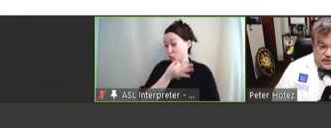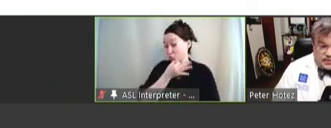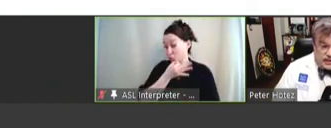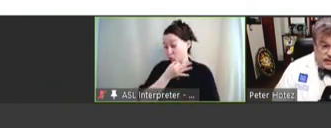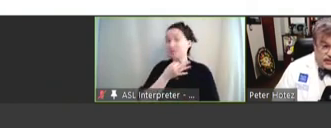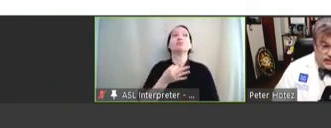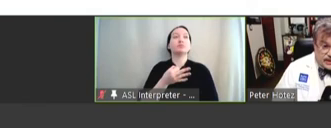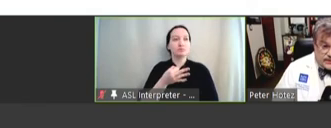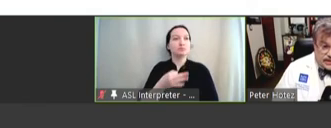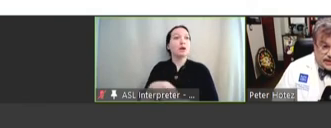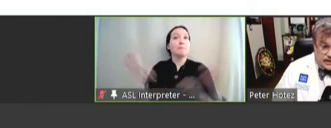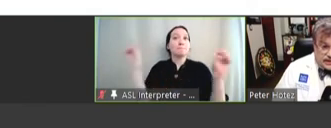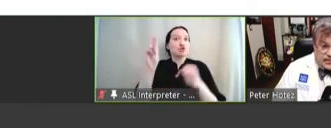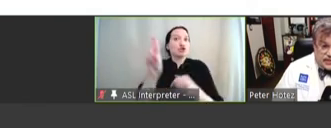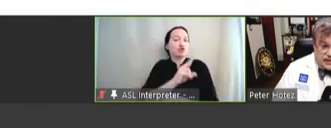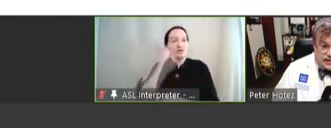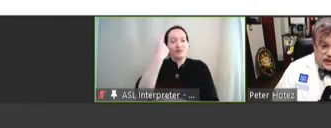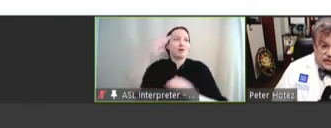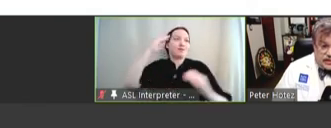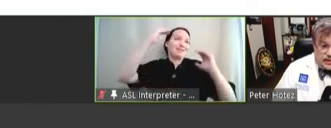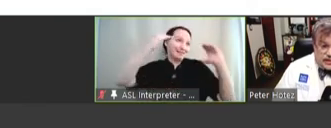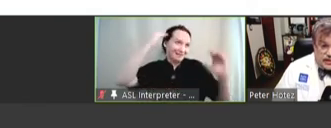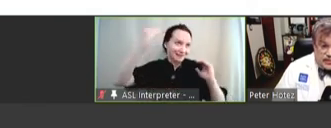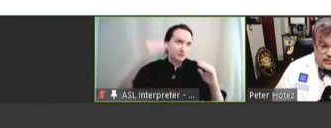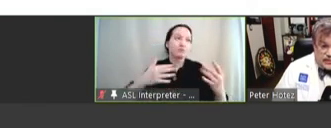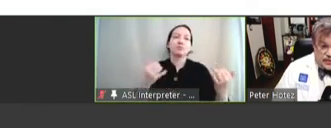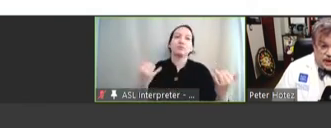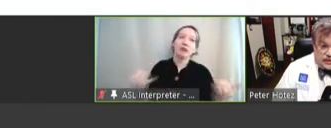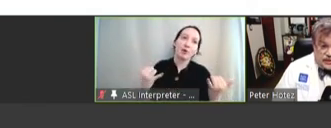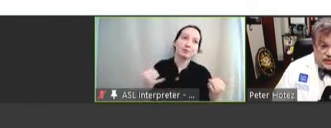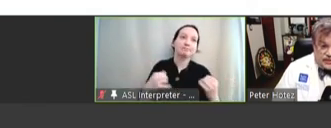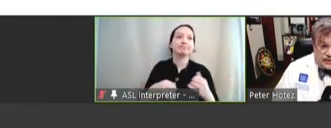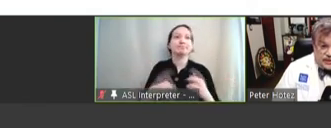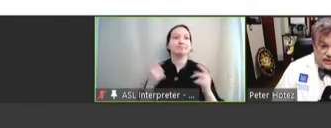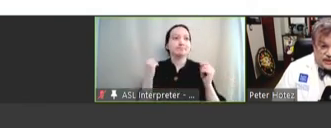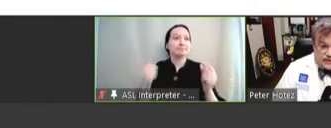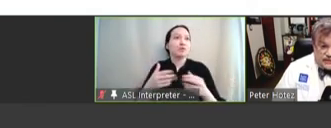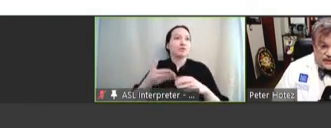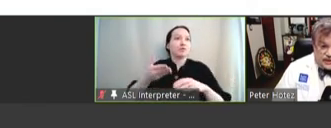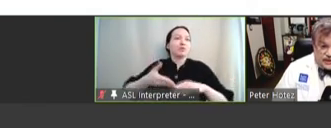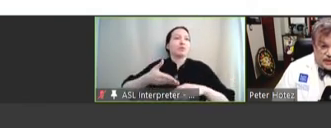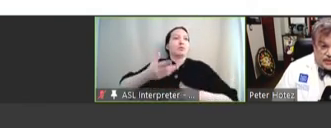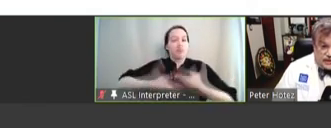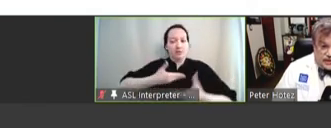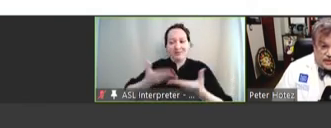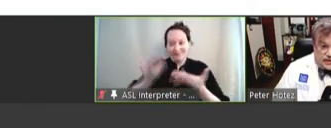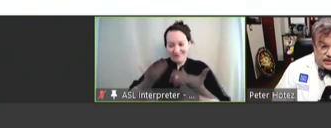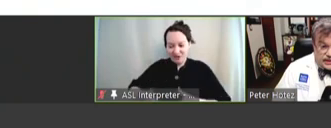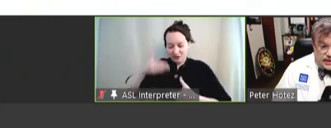emergency use is for adults but now they're moving rapidly towards finishing step-down studies in the